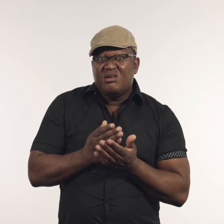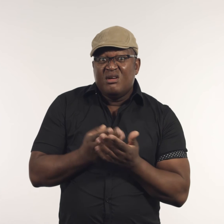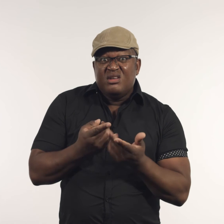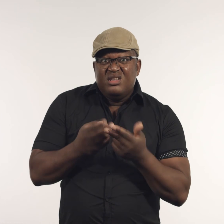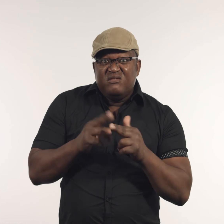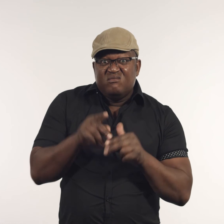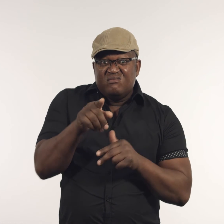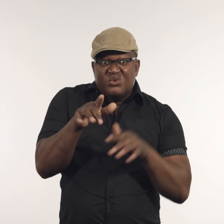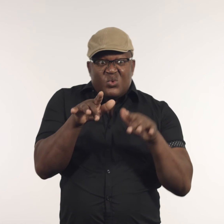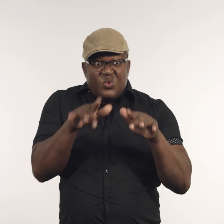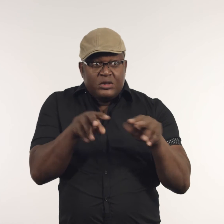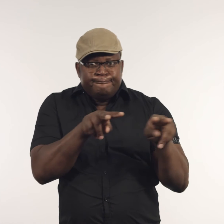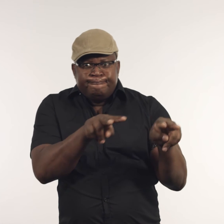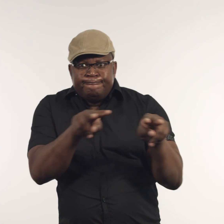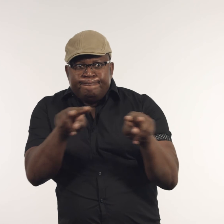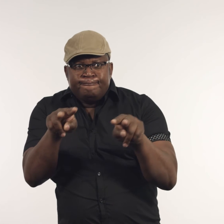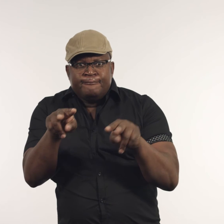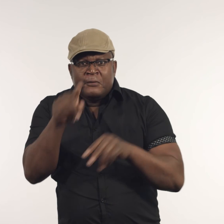No matter what, you will never get someone’s natural pose